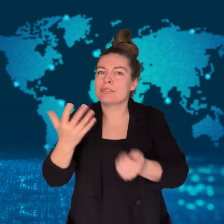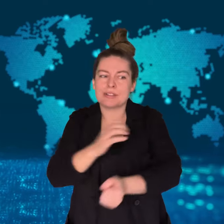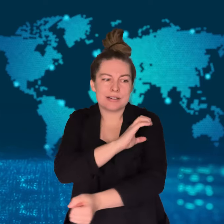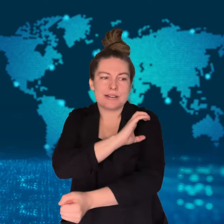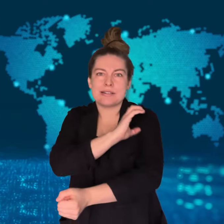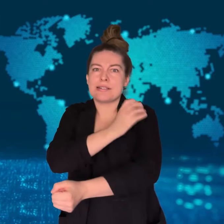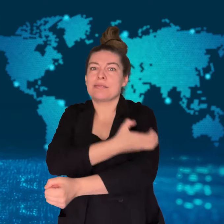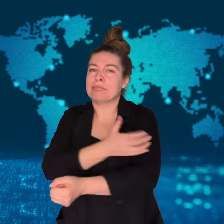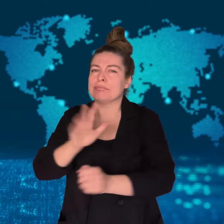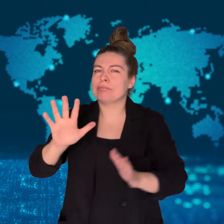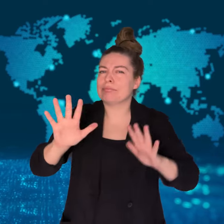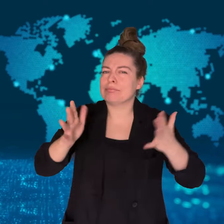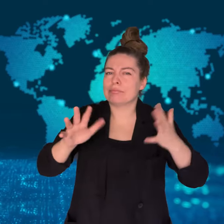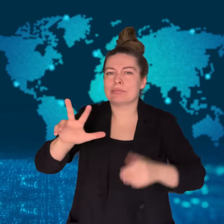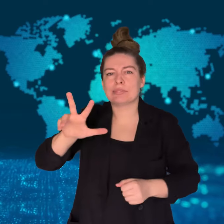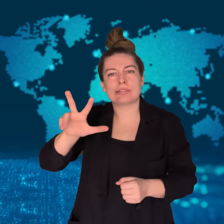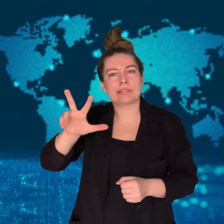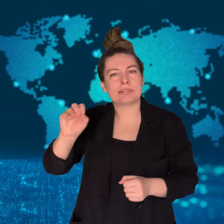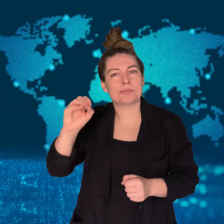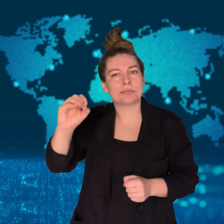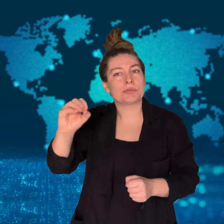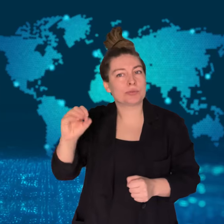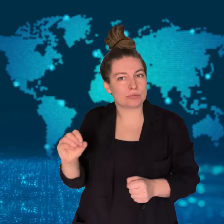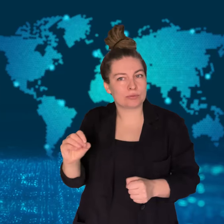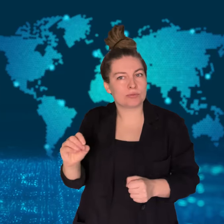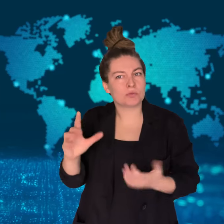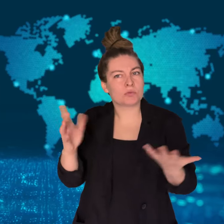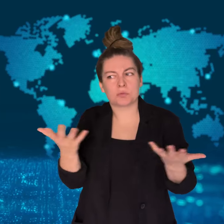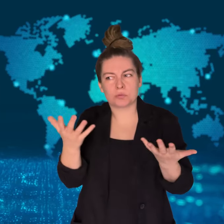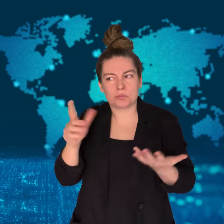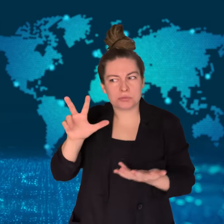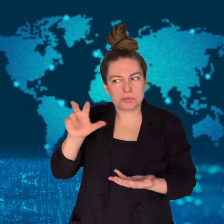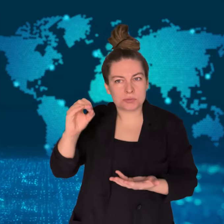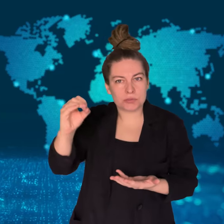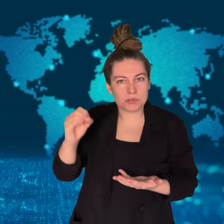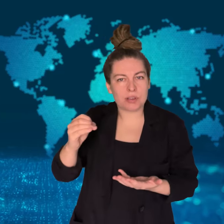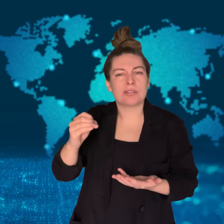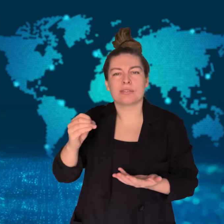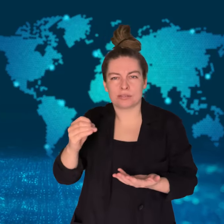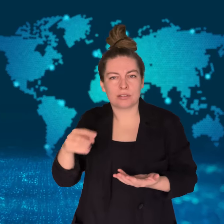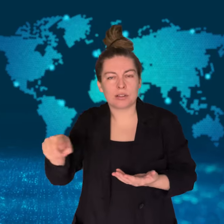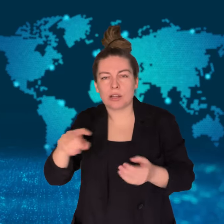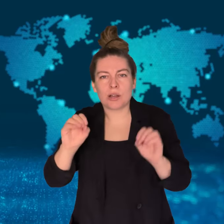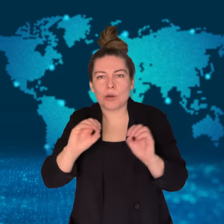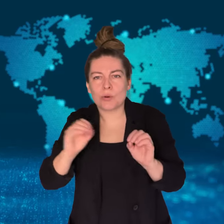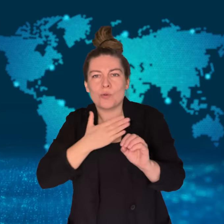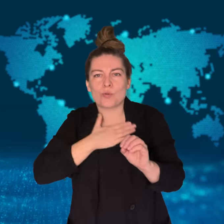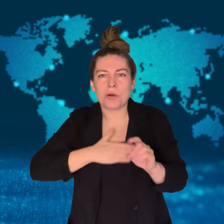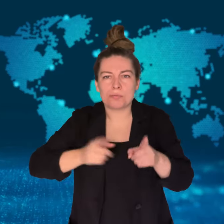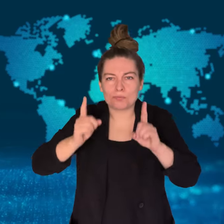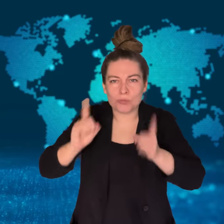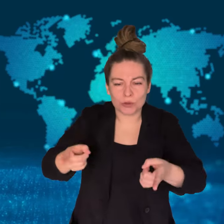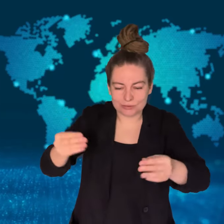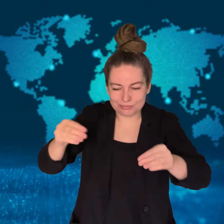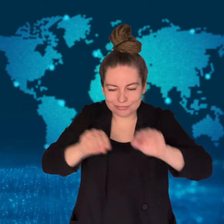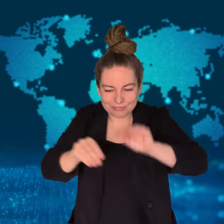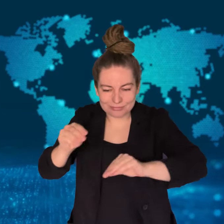North Korea's factories are operating at 30% capacity because of